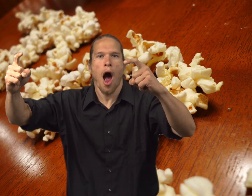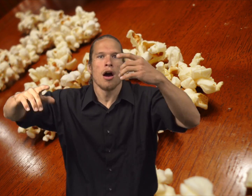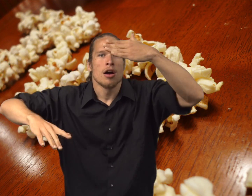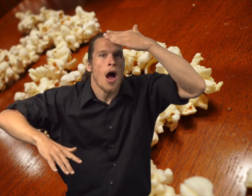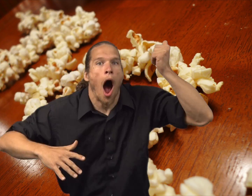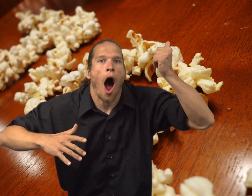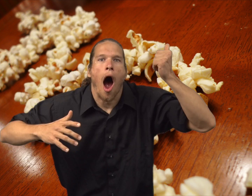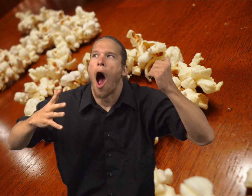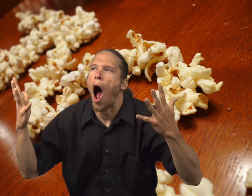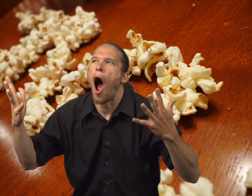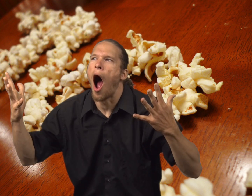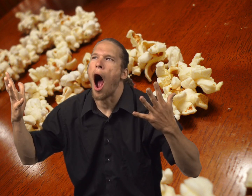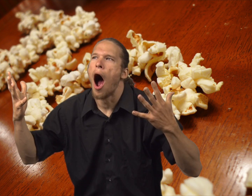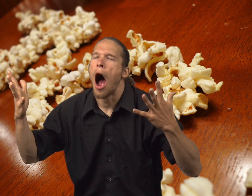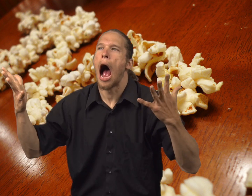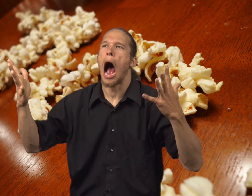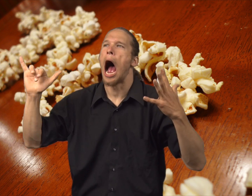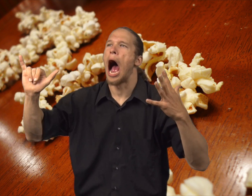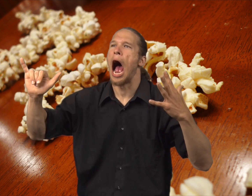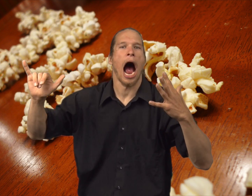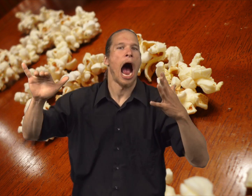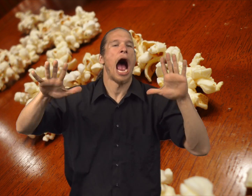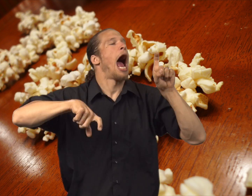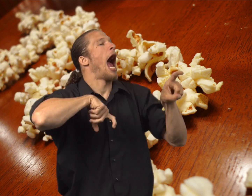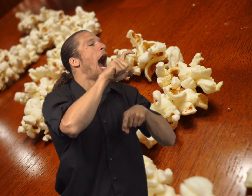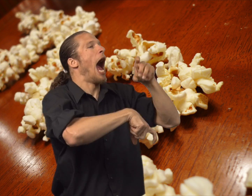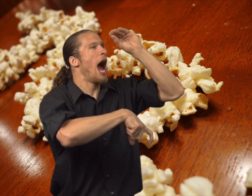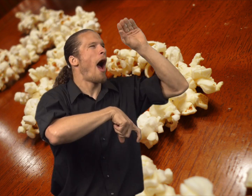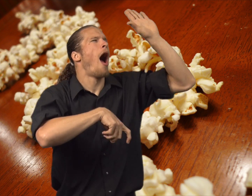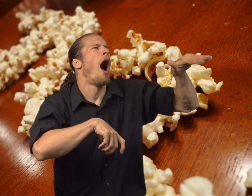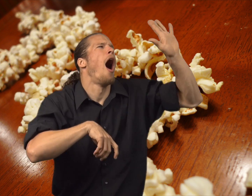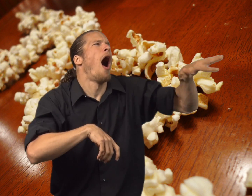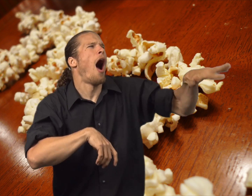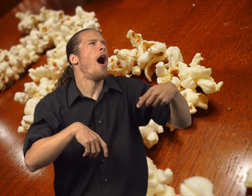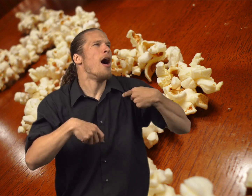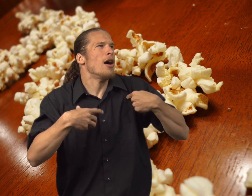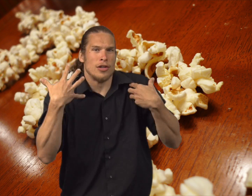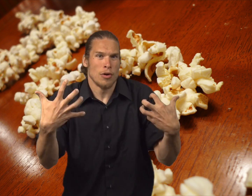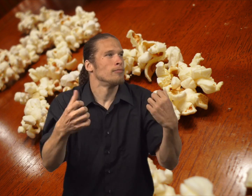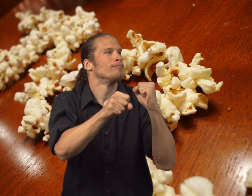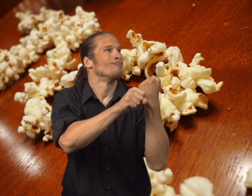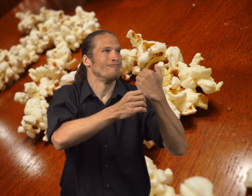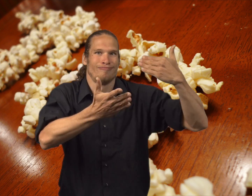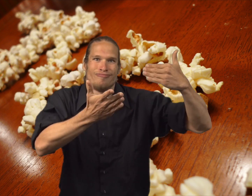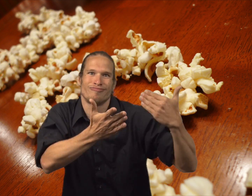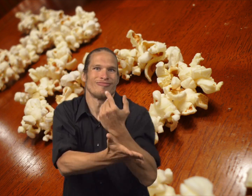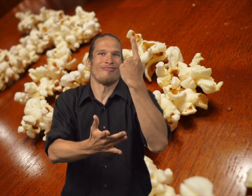You remember I was going to hang that. I forgot it." Oh, and then the mouse went up to the boy and said, "Hey,